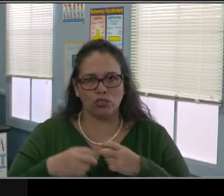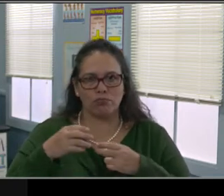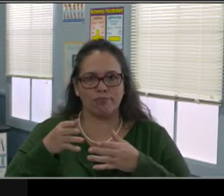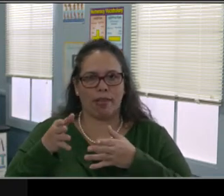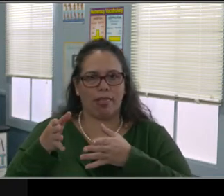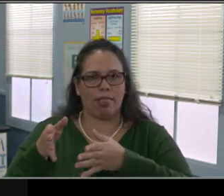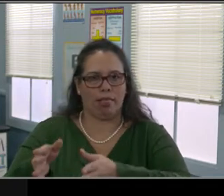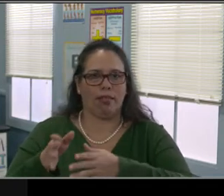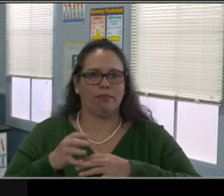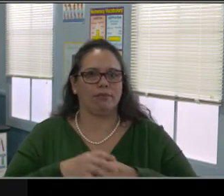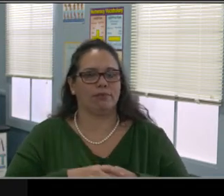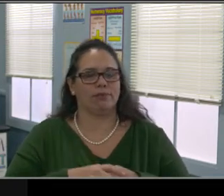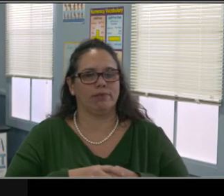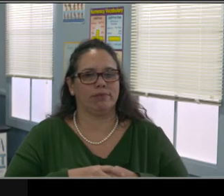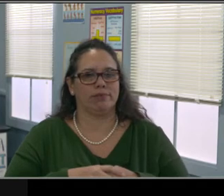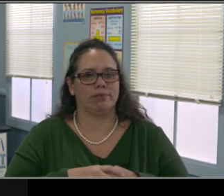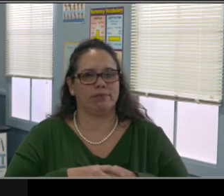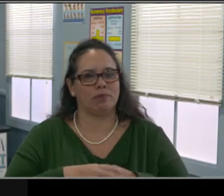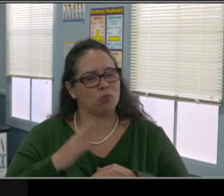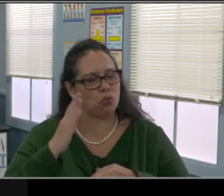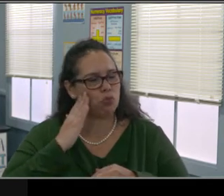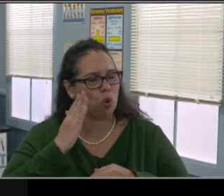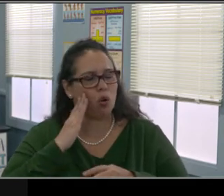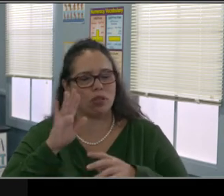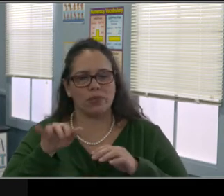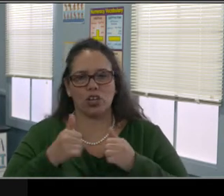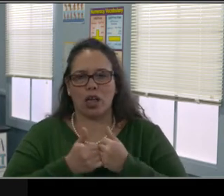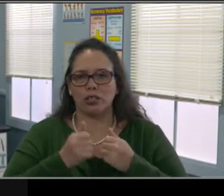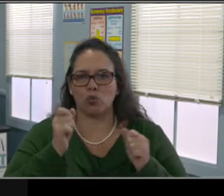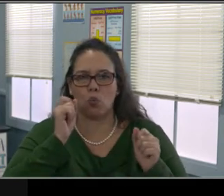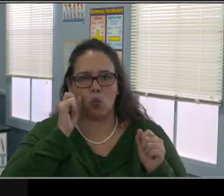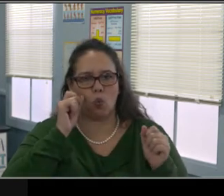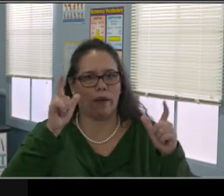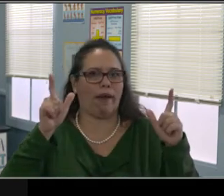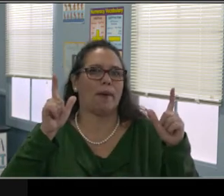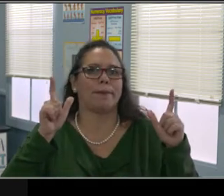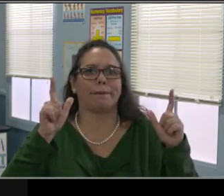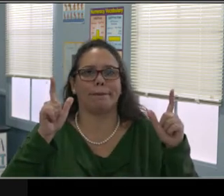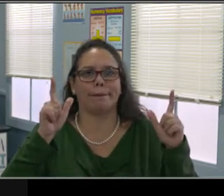your students might be having, they're there every day. They were there every day.